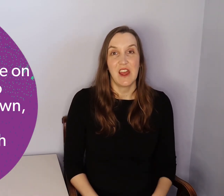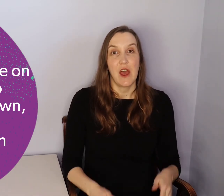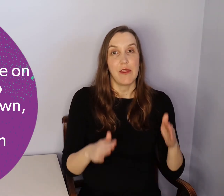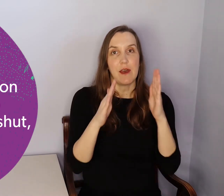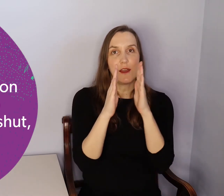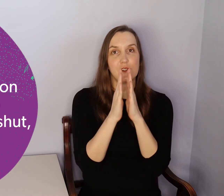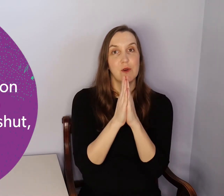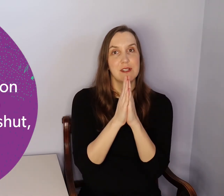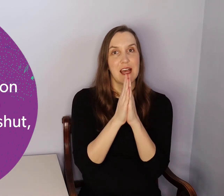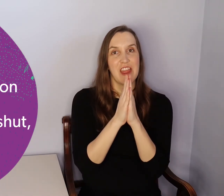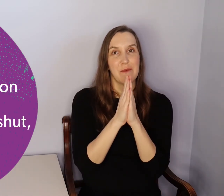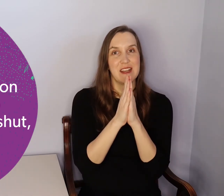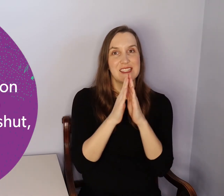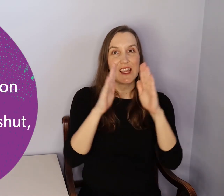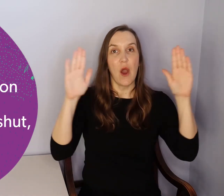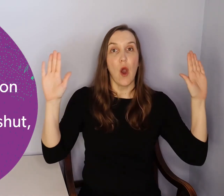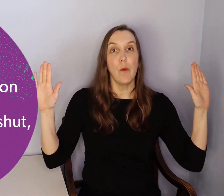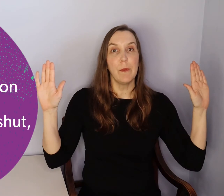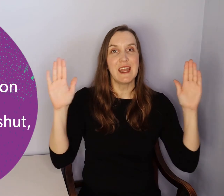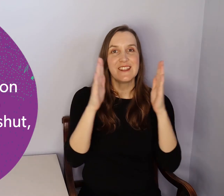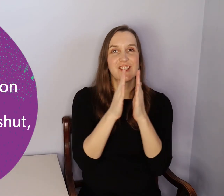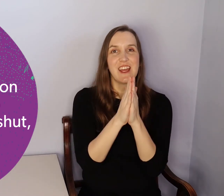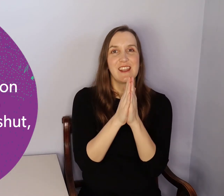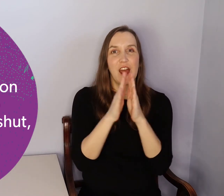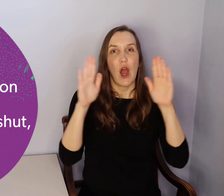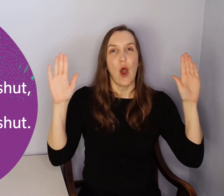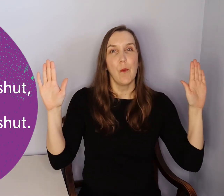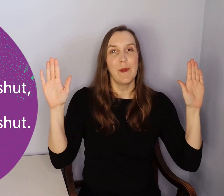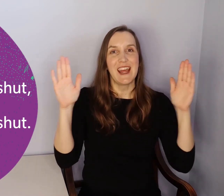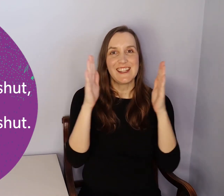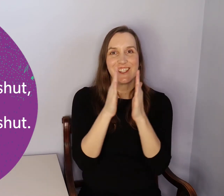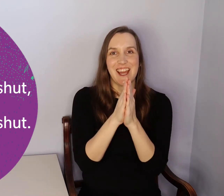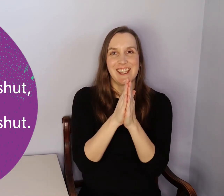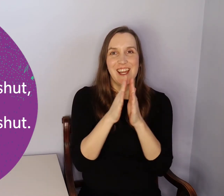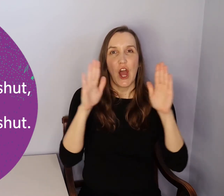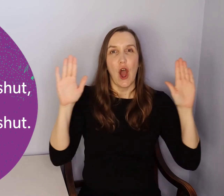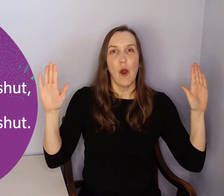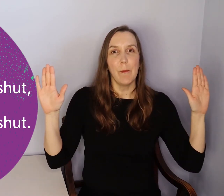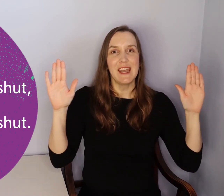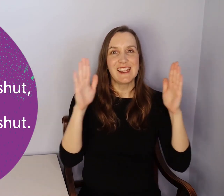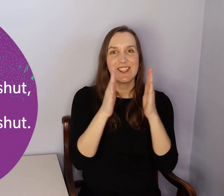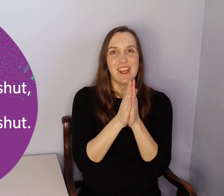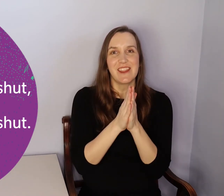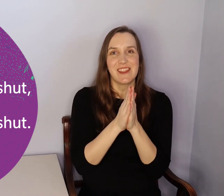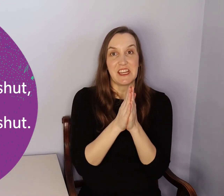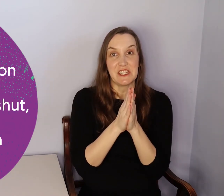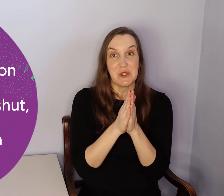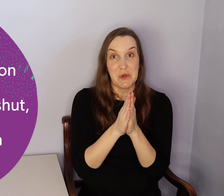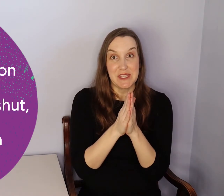The doors on the bus go open and shut, open, shut, open and shut the doors on